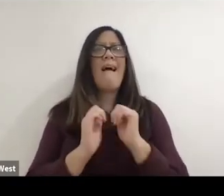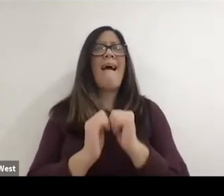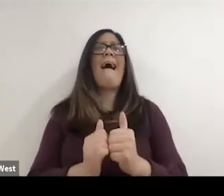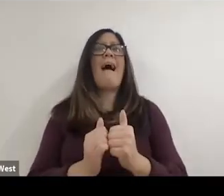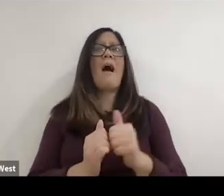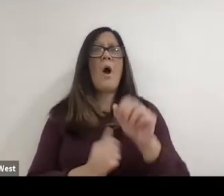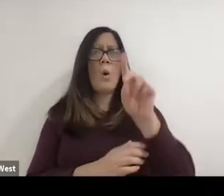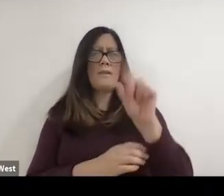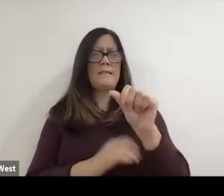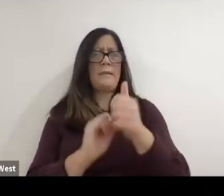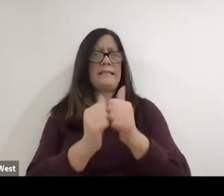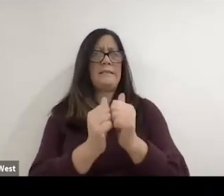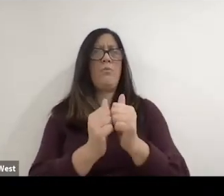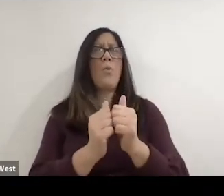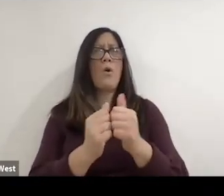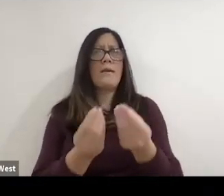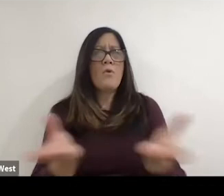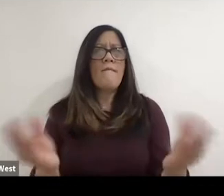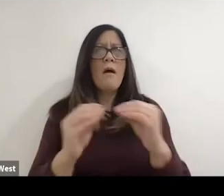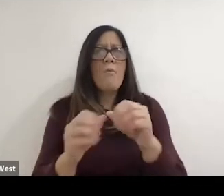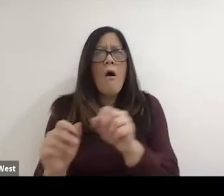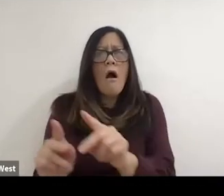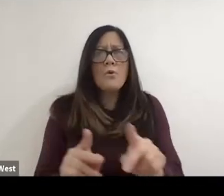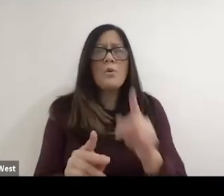disability sport can really open doors? For people with disabilities in